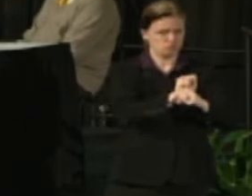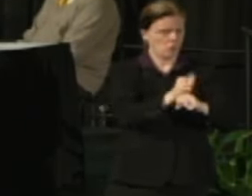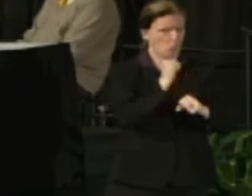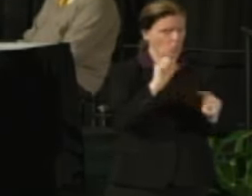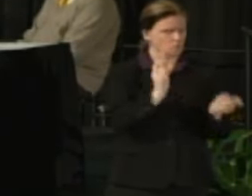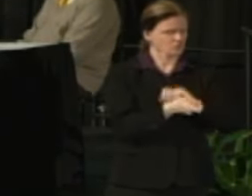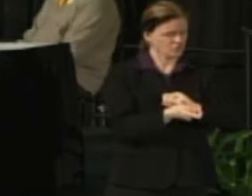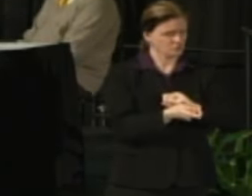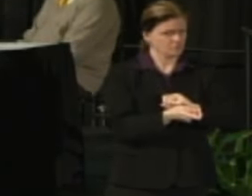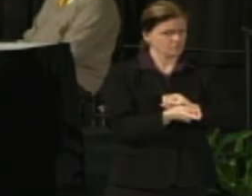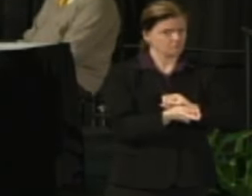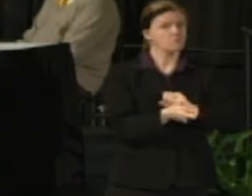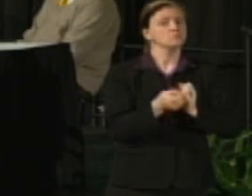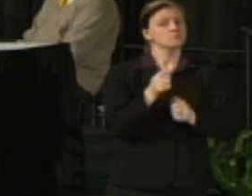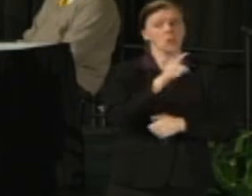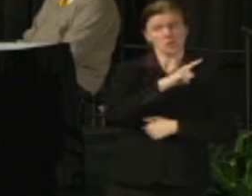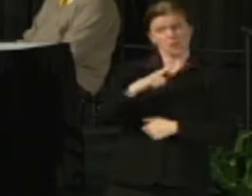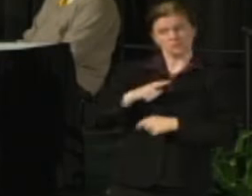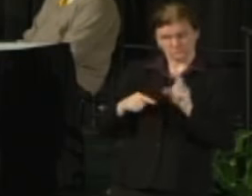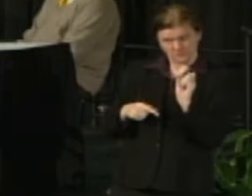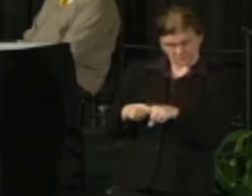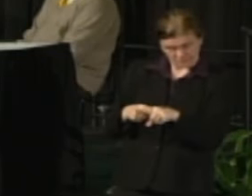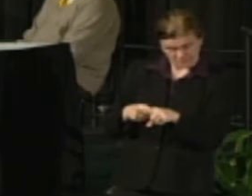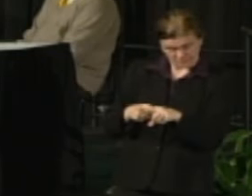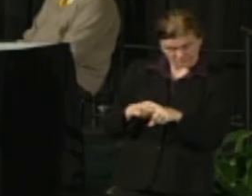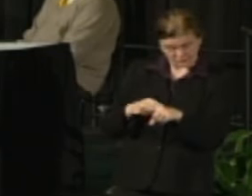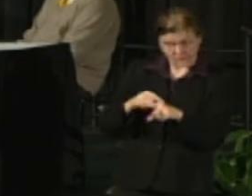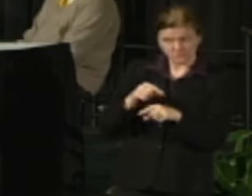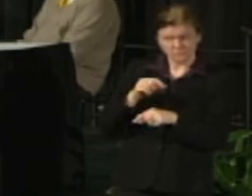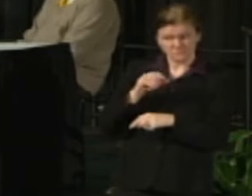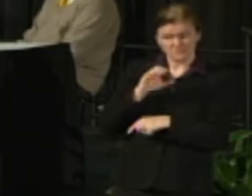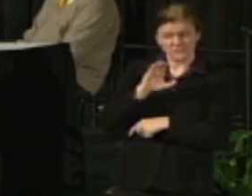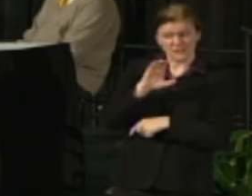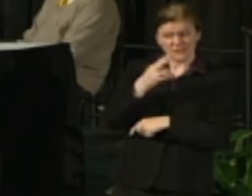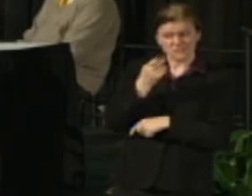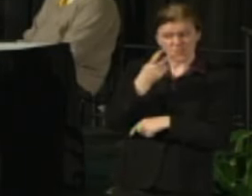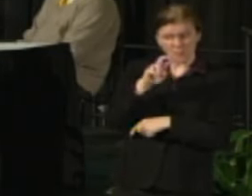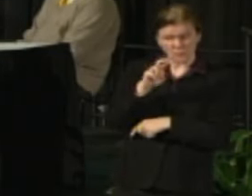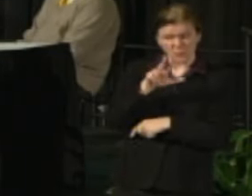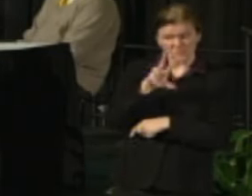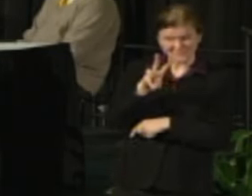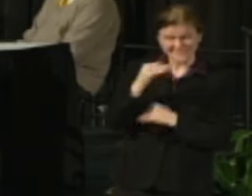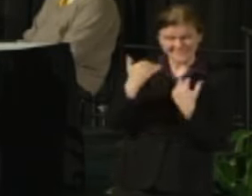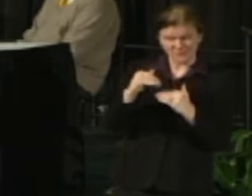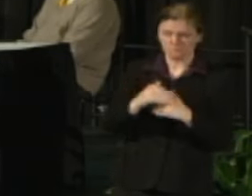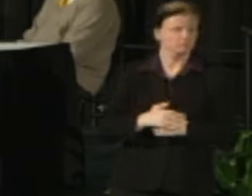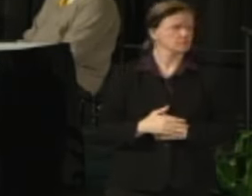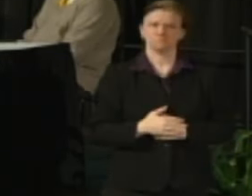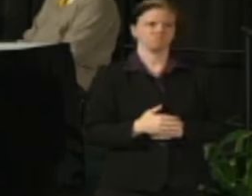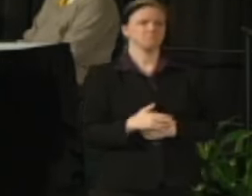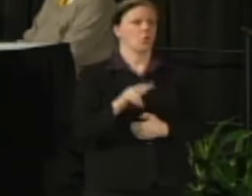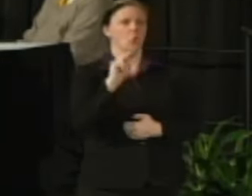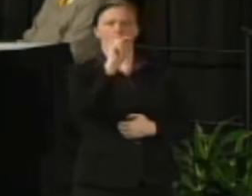Some legislators have asked me specifically about the potential for restrictions with that and I completely refute that.